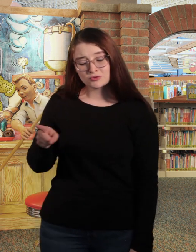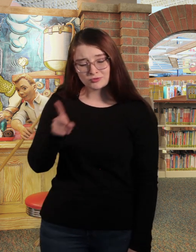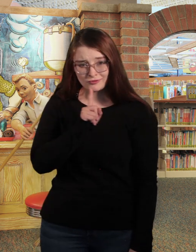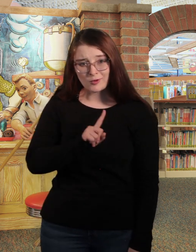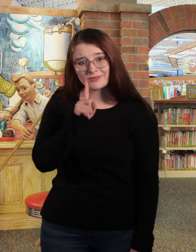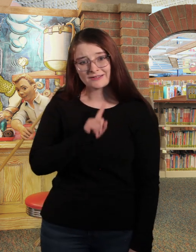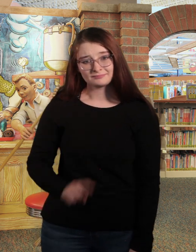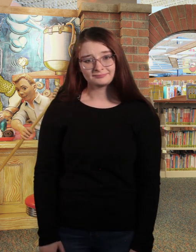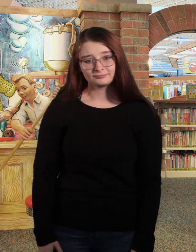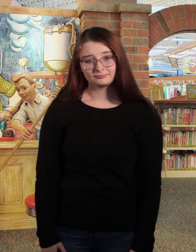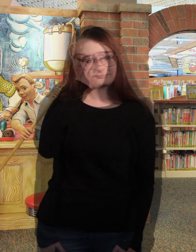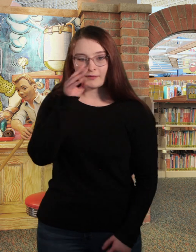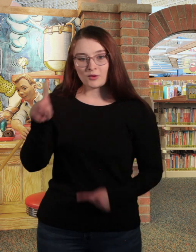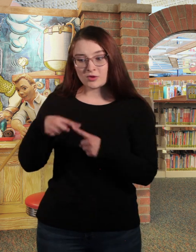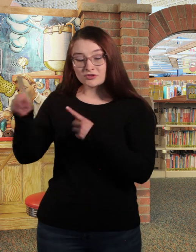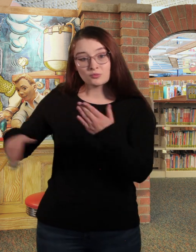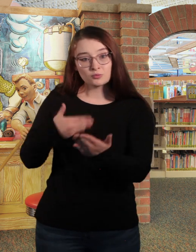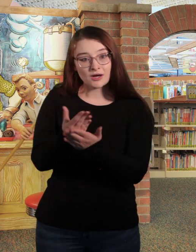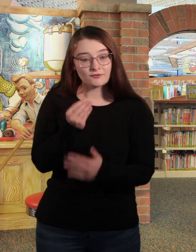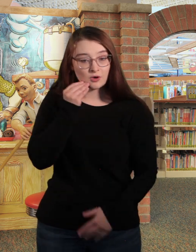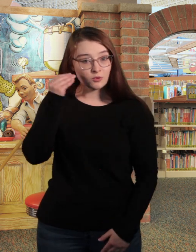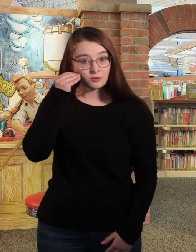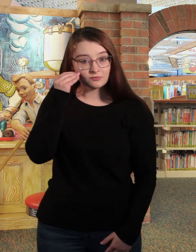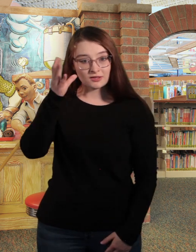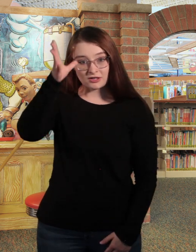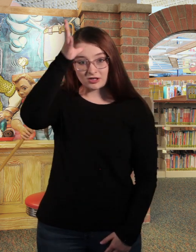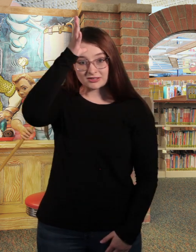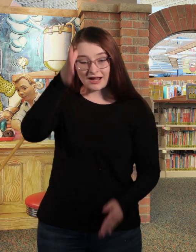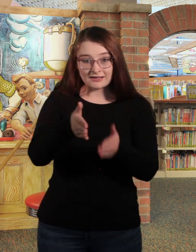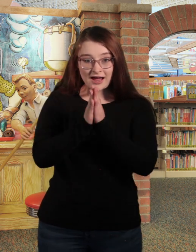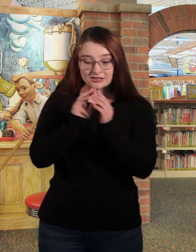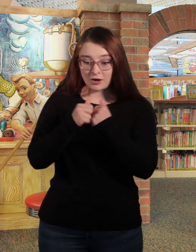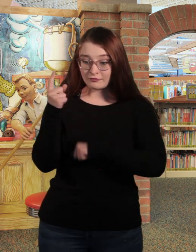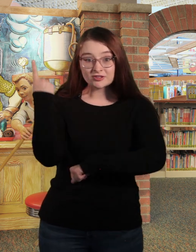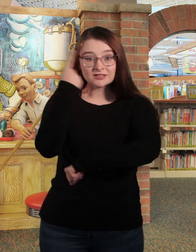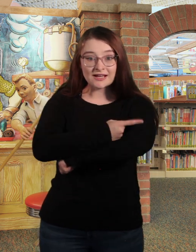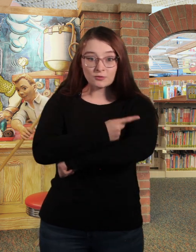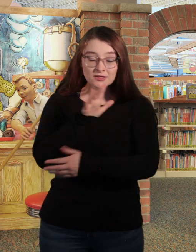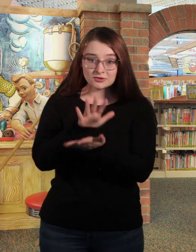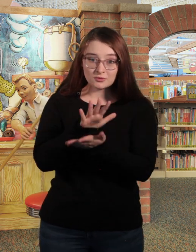It was lonely. When she got home, her dad asked about her first day of school.